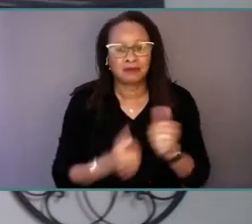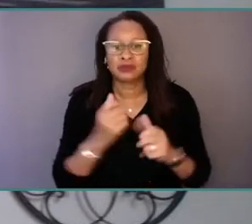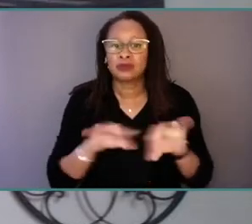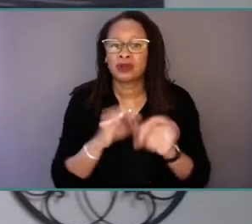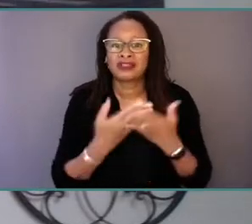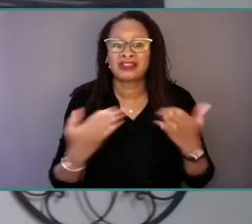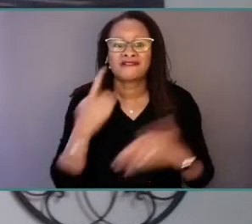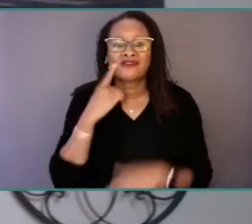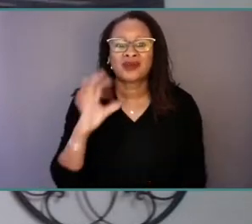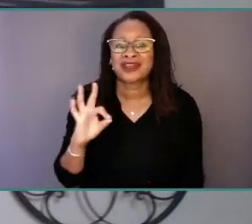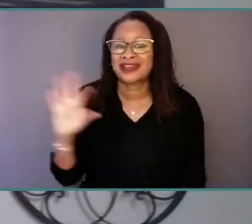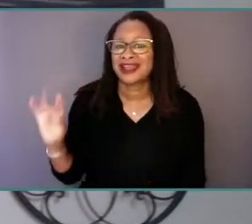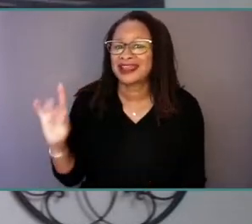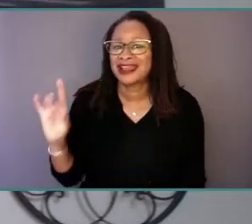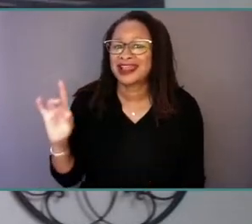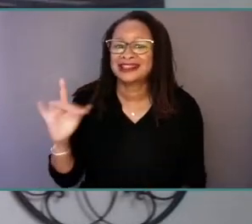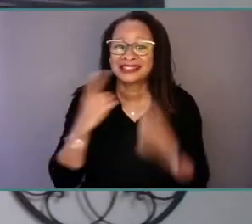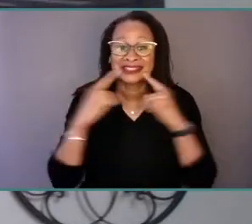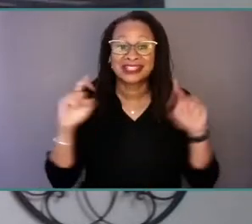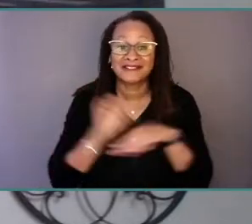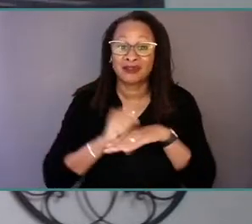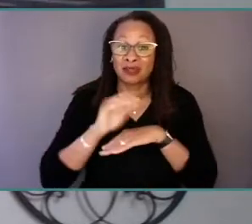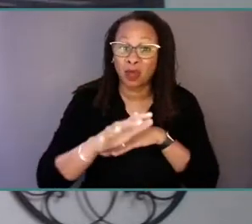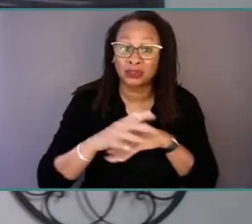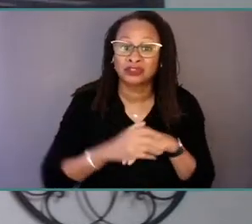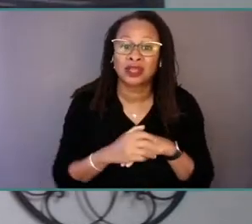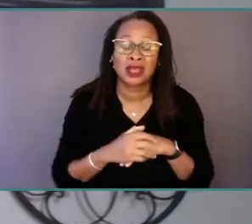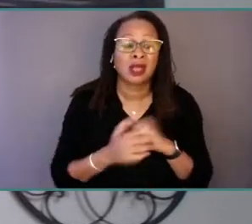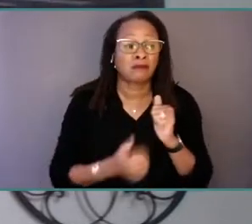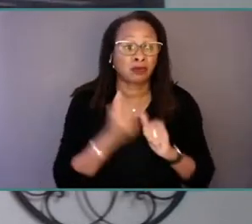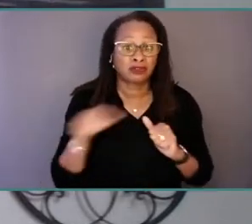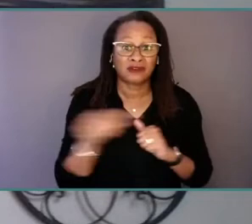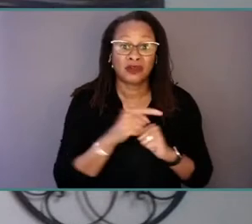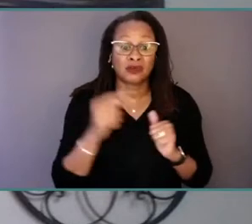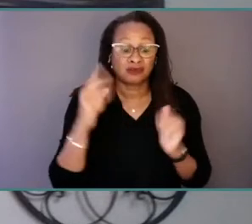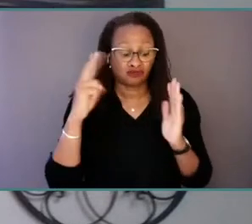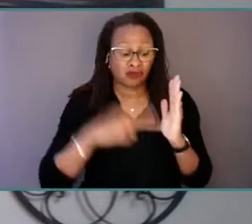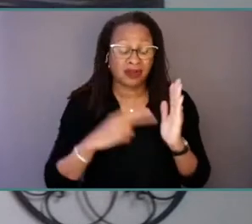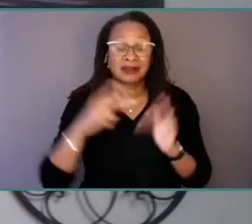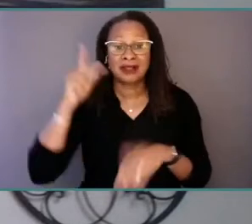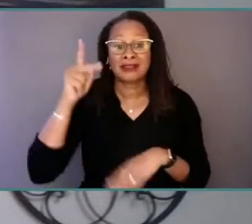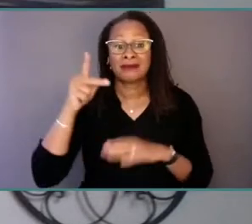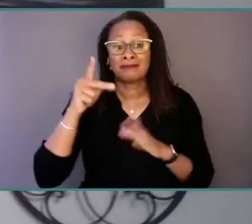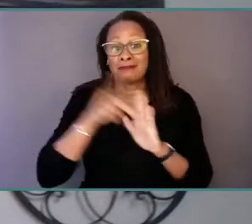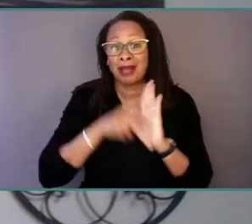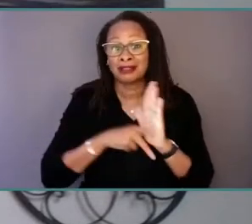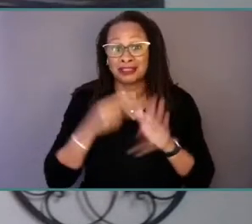because you read the policy brief we released last week with the same title, Embedding Equity into 988.